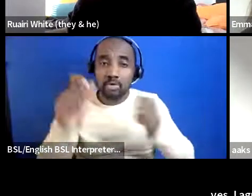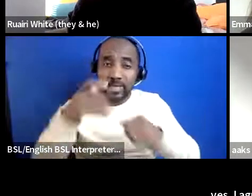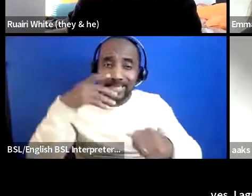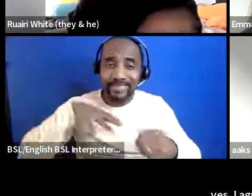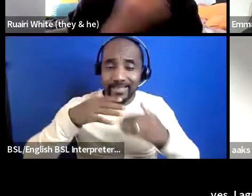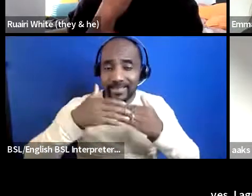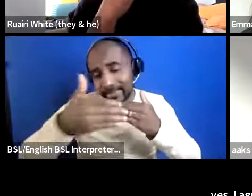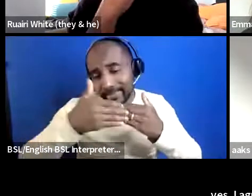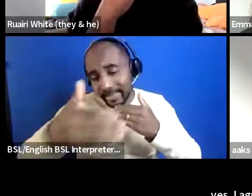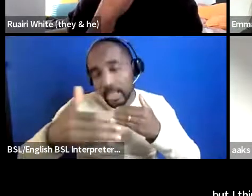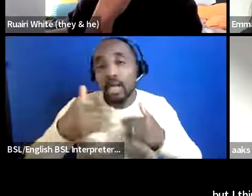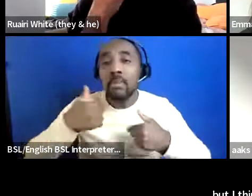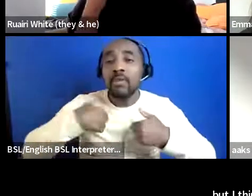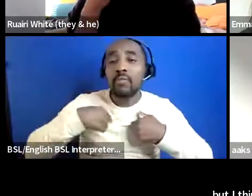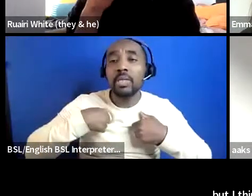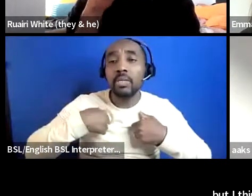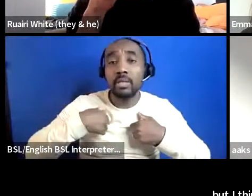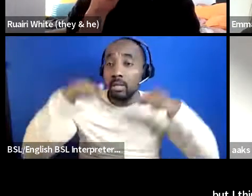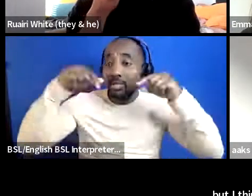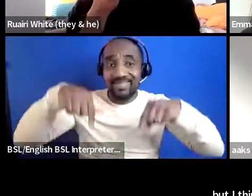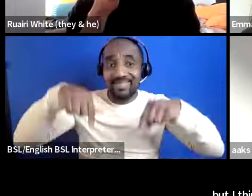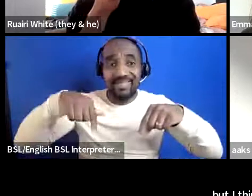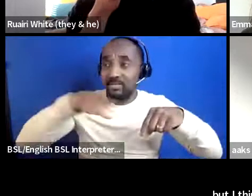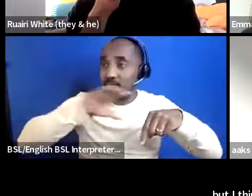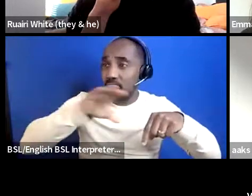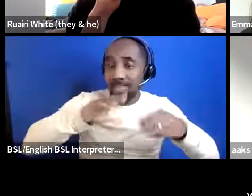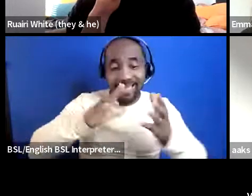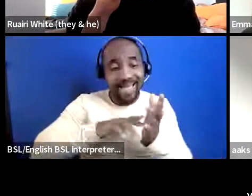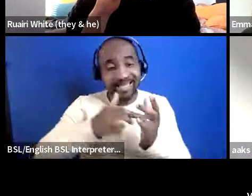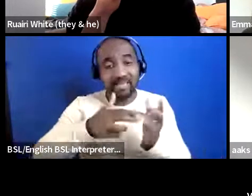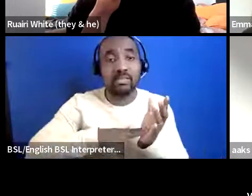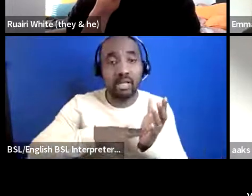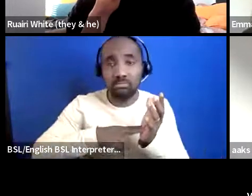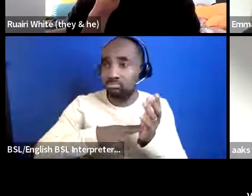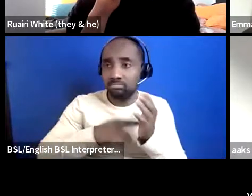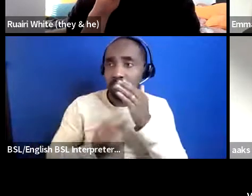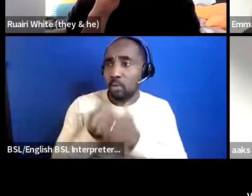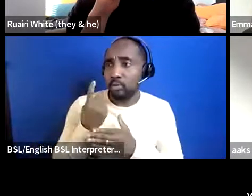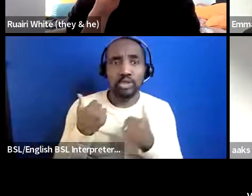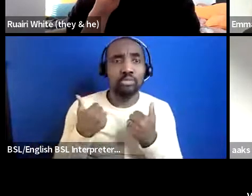to have opportunities like this what NSUN has done you know all smaller organizations